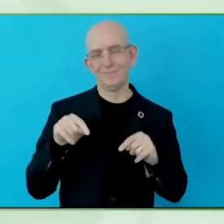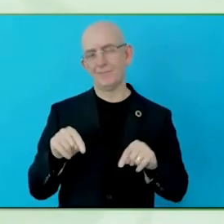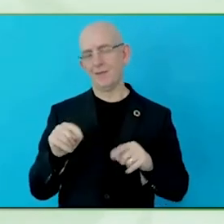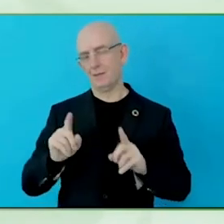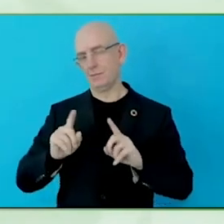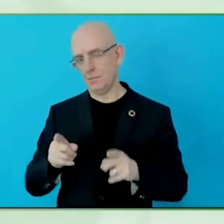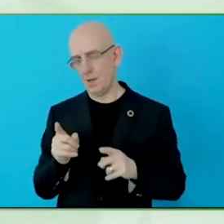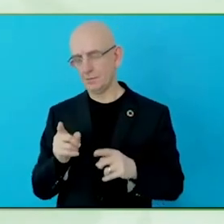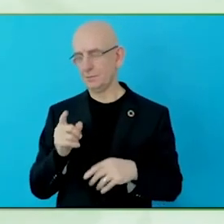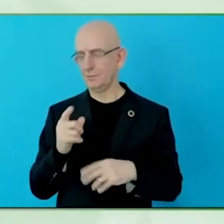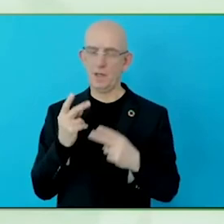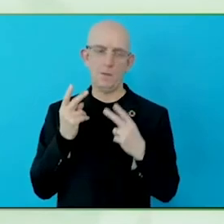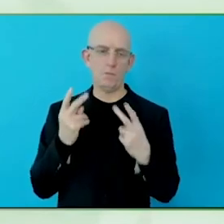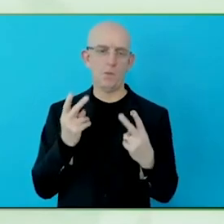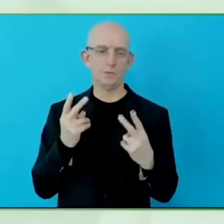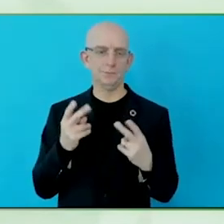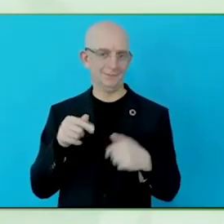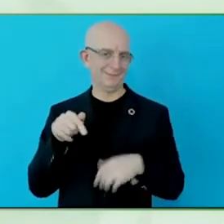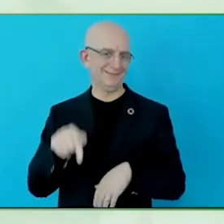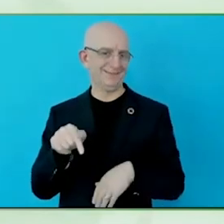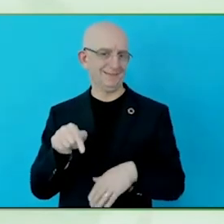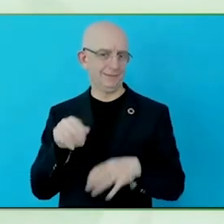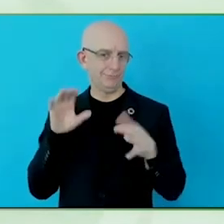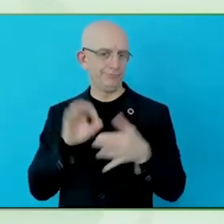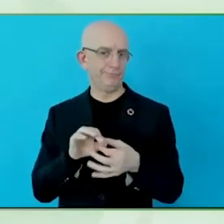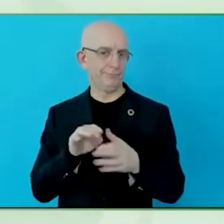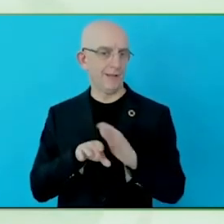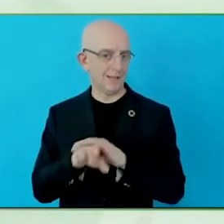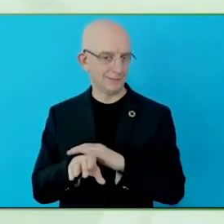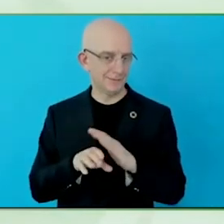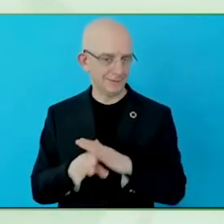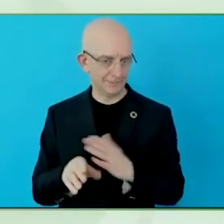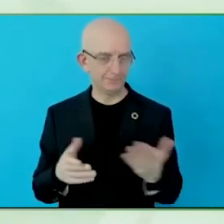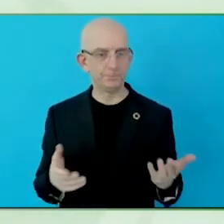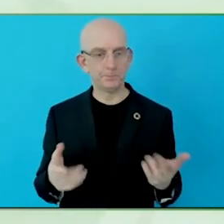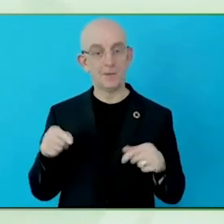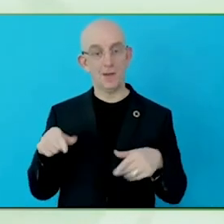self-service way, in digital, through our telephone banking or in